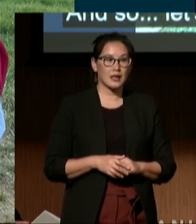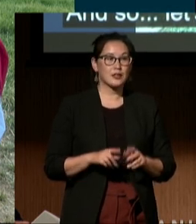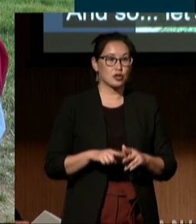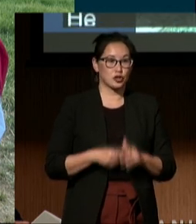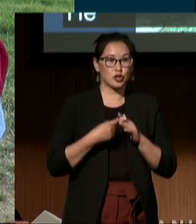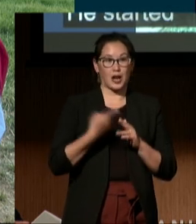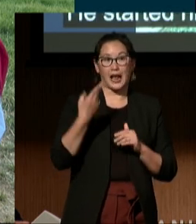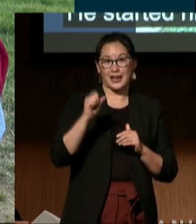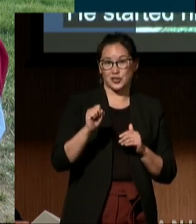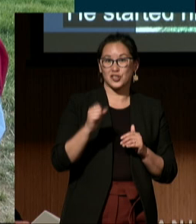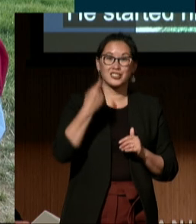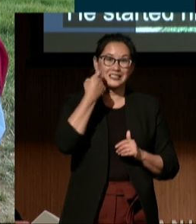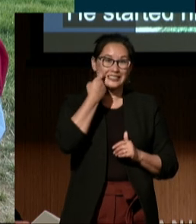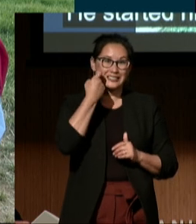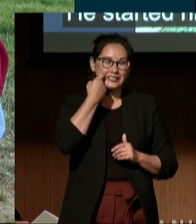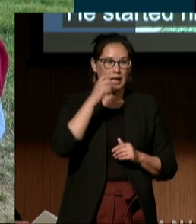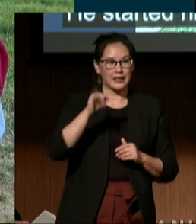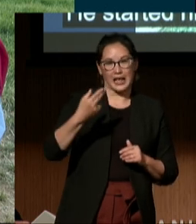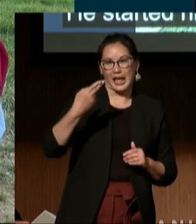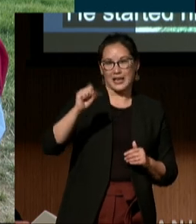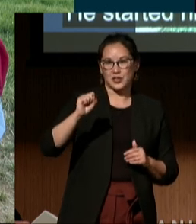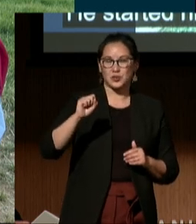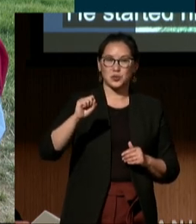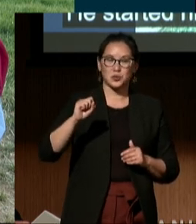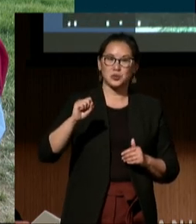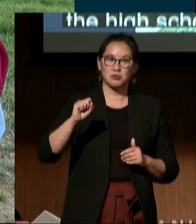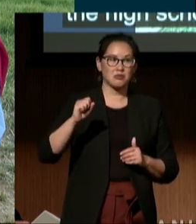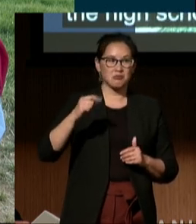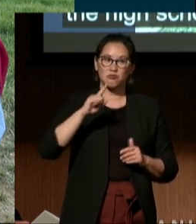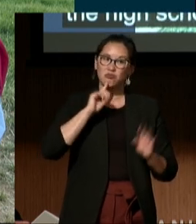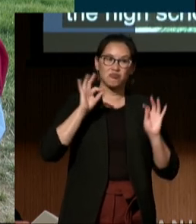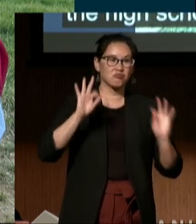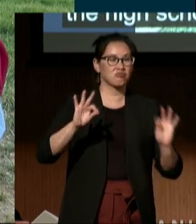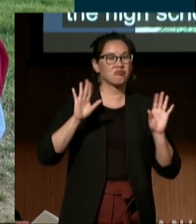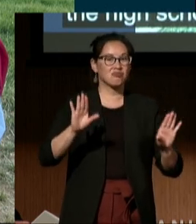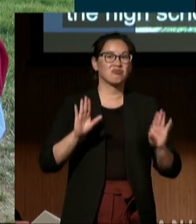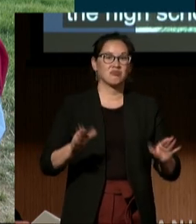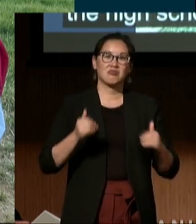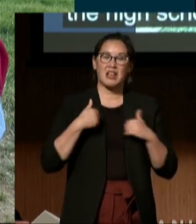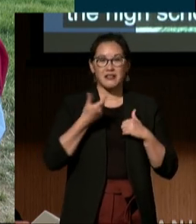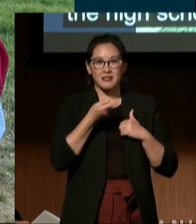and the high school has been actually very, very good. We had multiple meetings before,